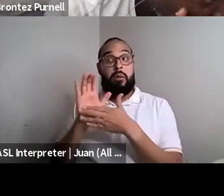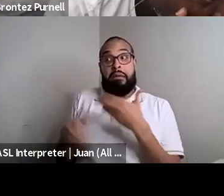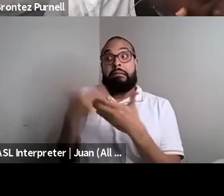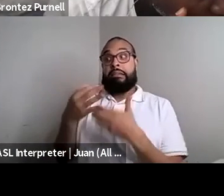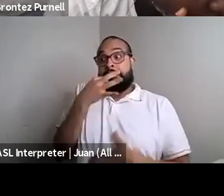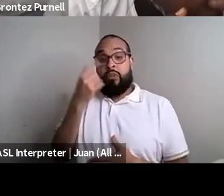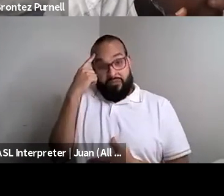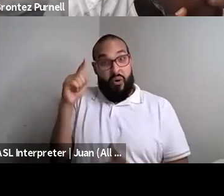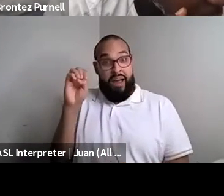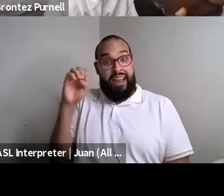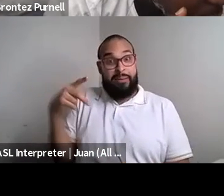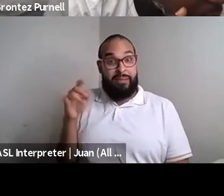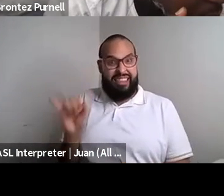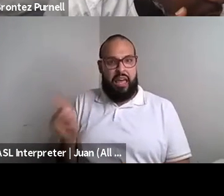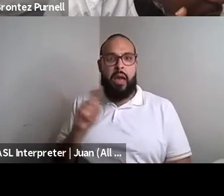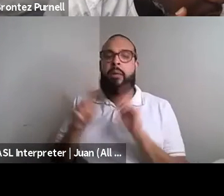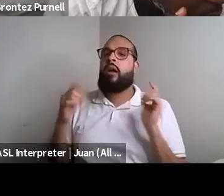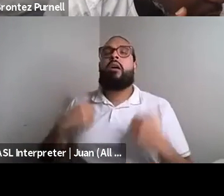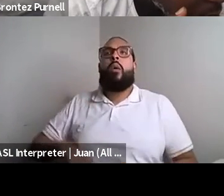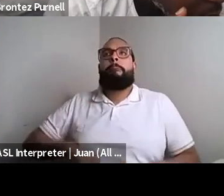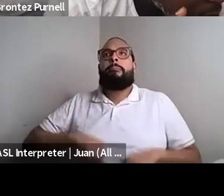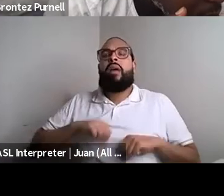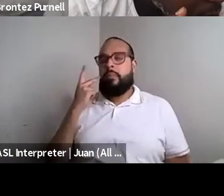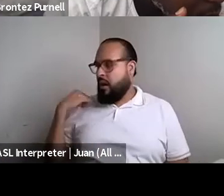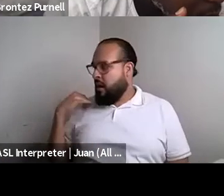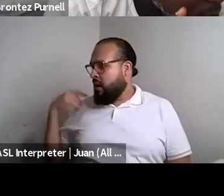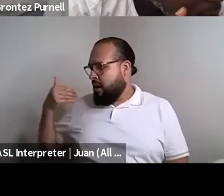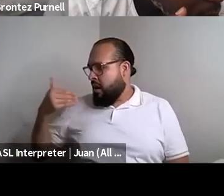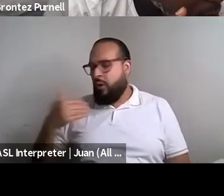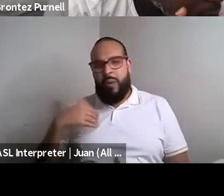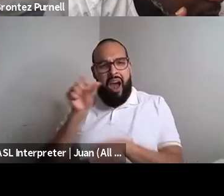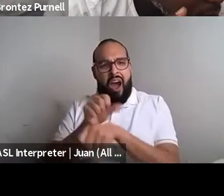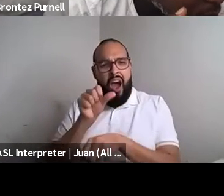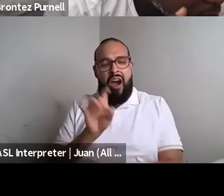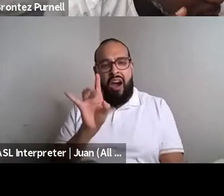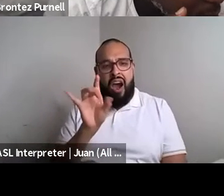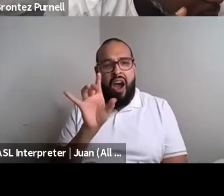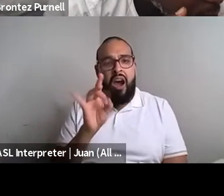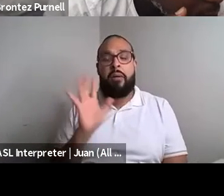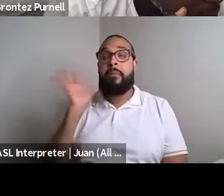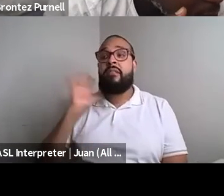Kokumo: Just what if I'm just waiting. I'm proud of myself. It's like I'm telling stories I've always told about race, but from different perspectives.